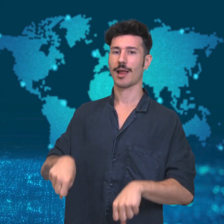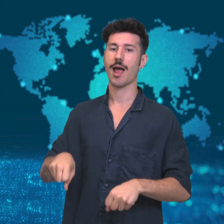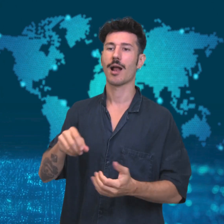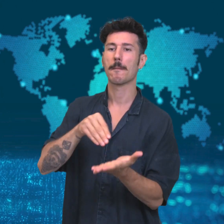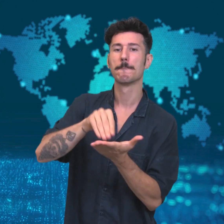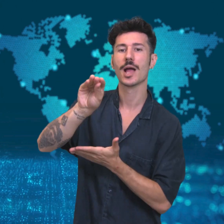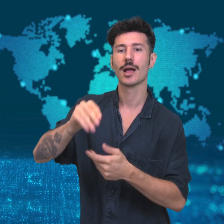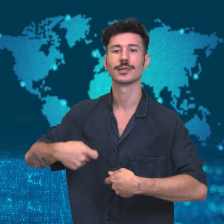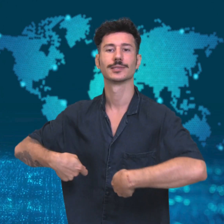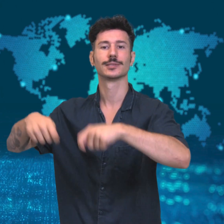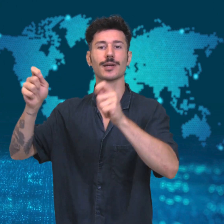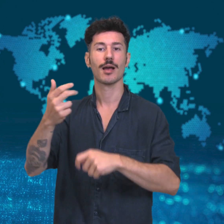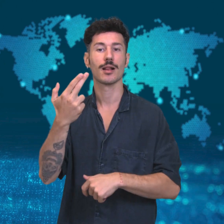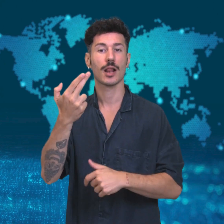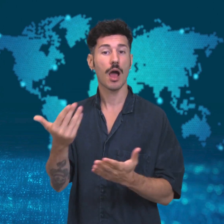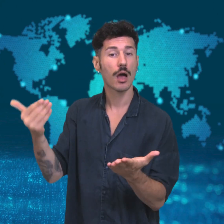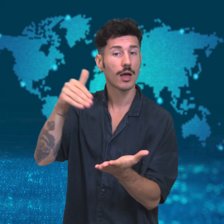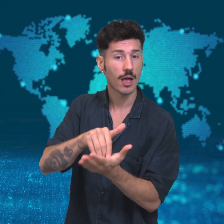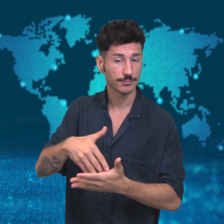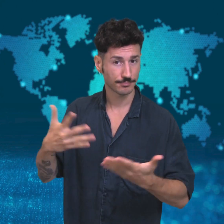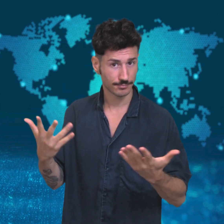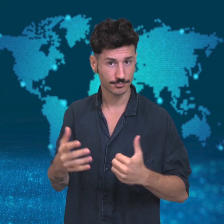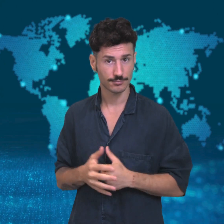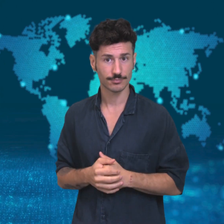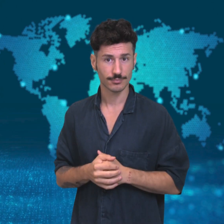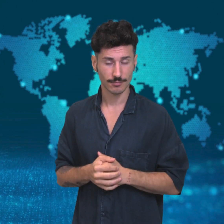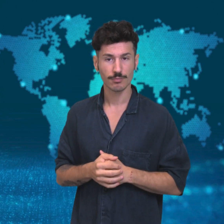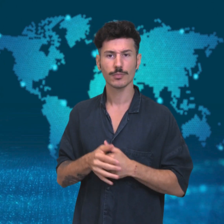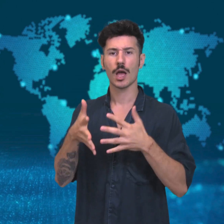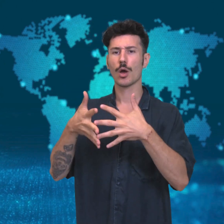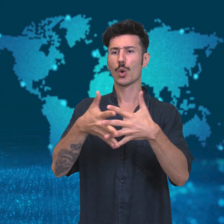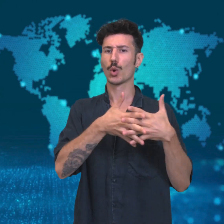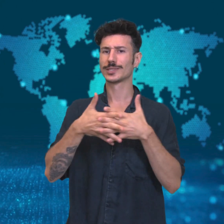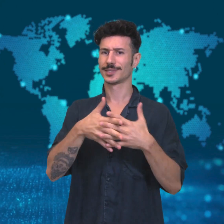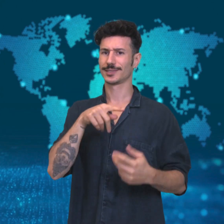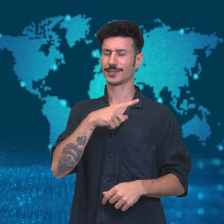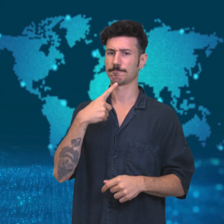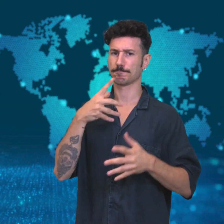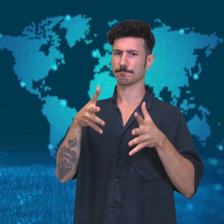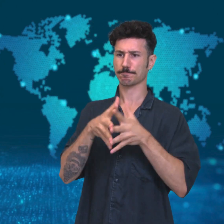the weapons ban on Iran expires in mid-October.